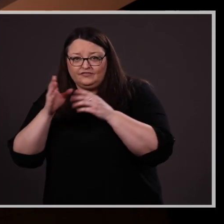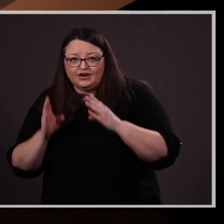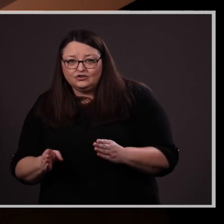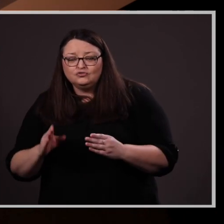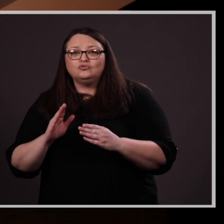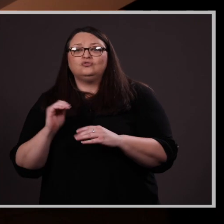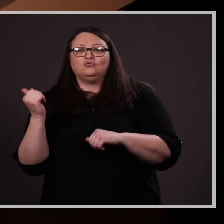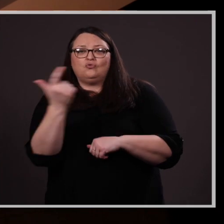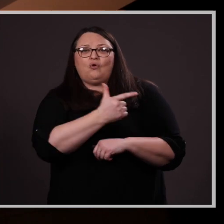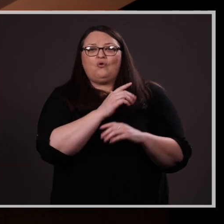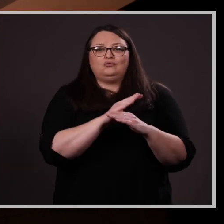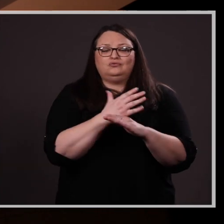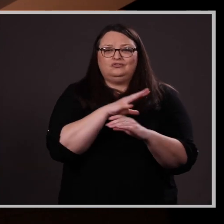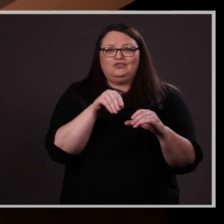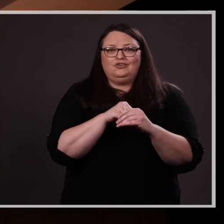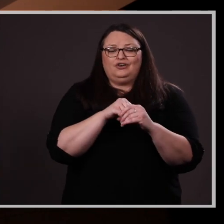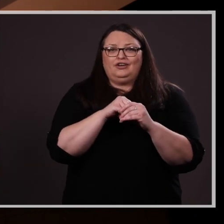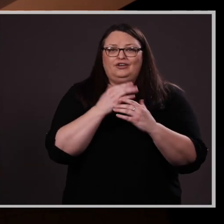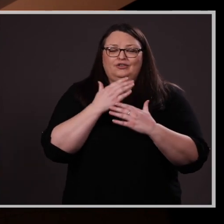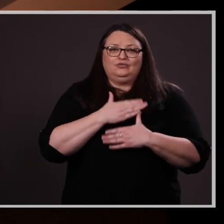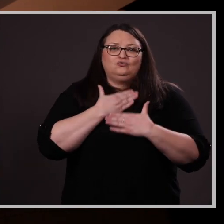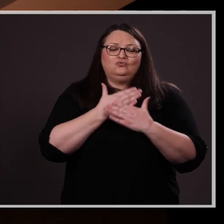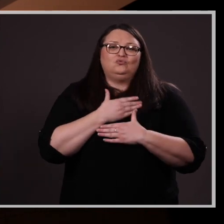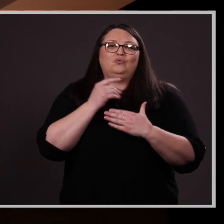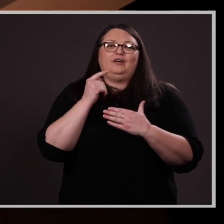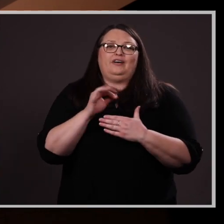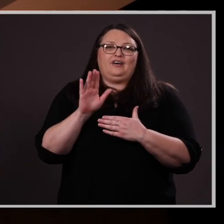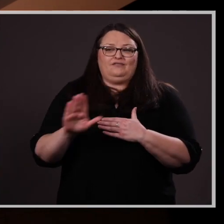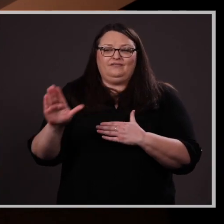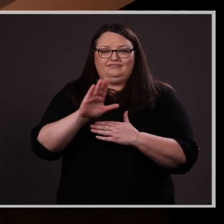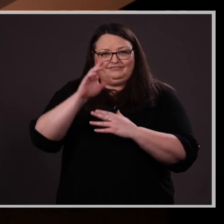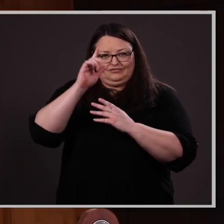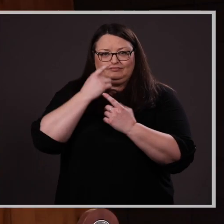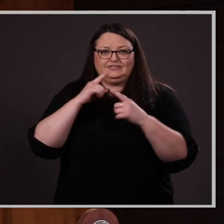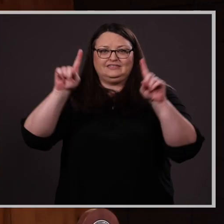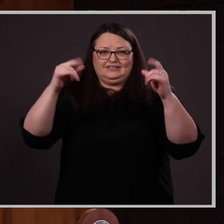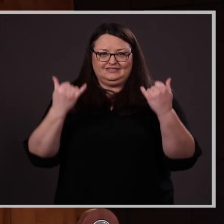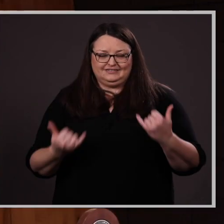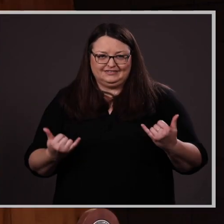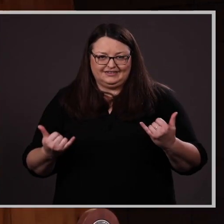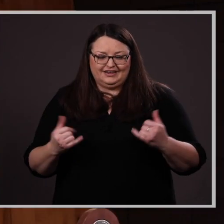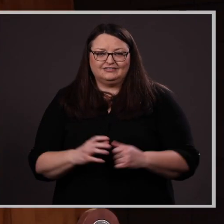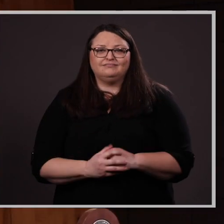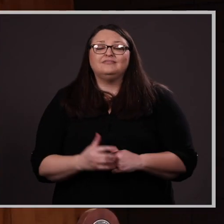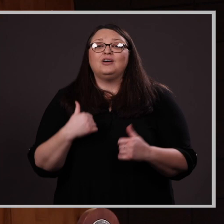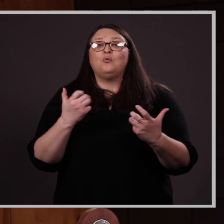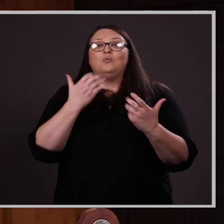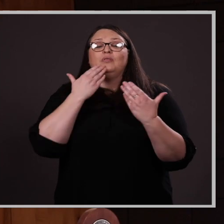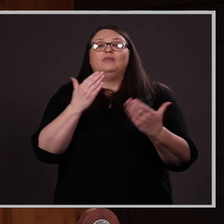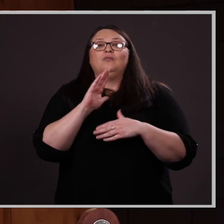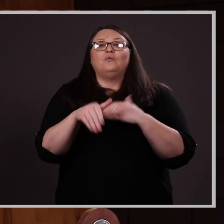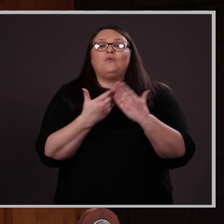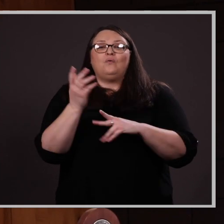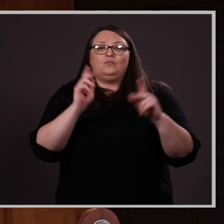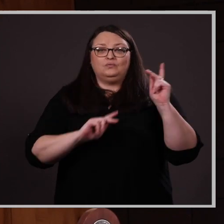all share in the joy of their honorees’ successes. I want to thank those individuals